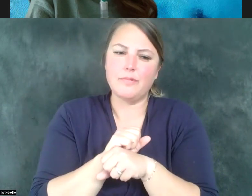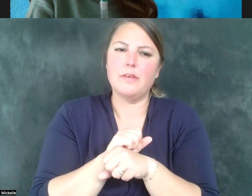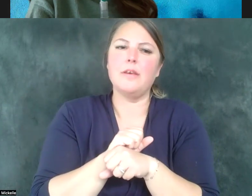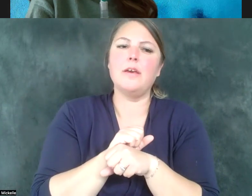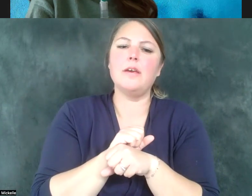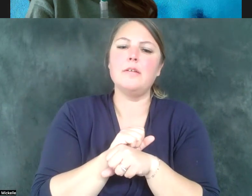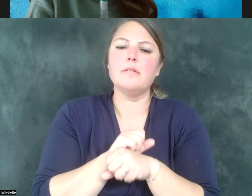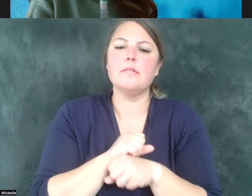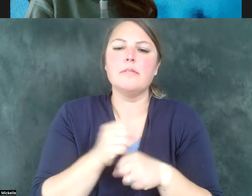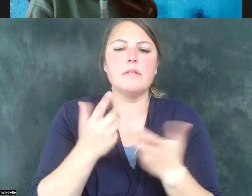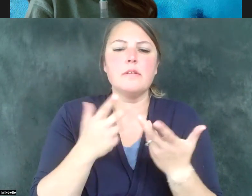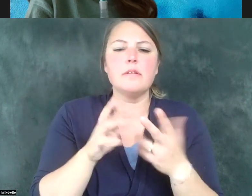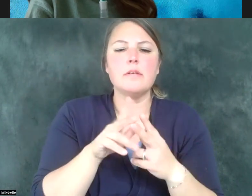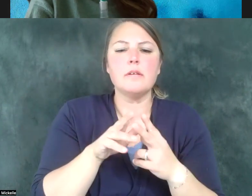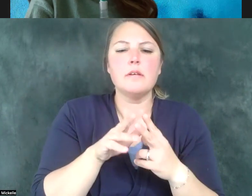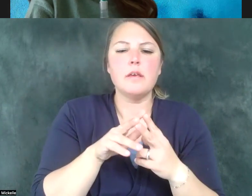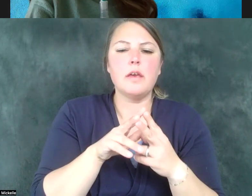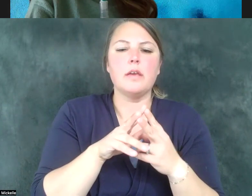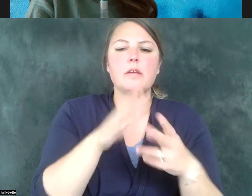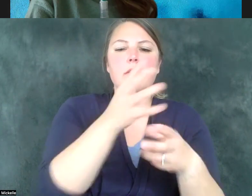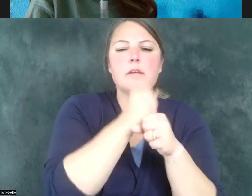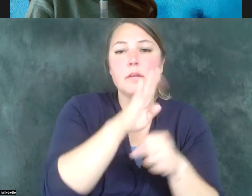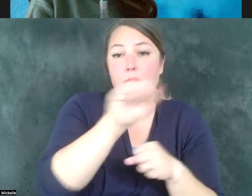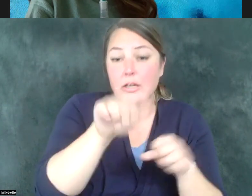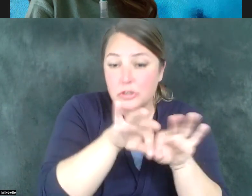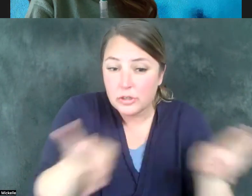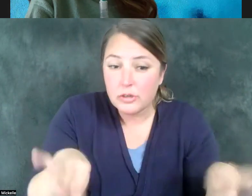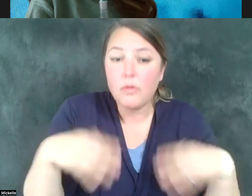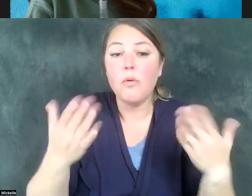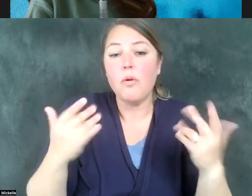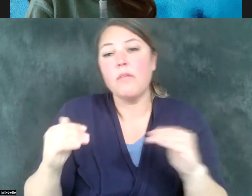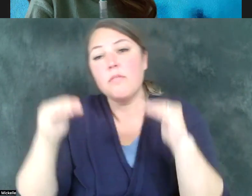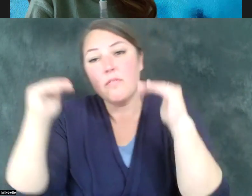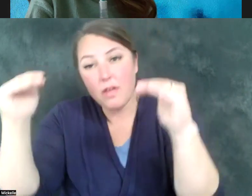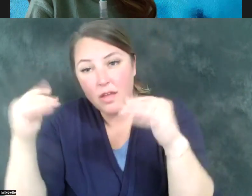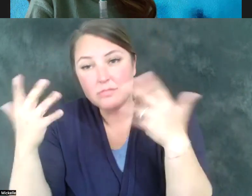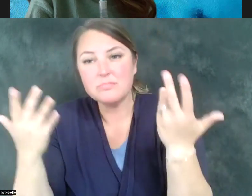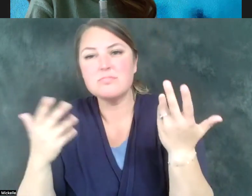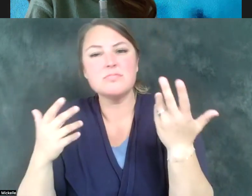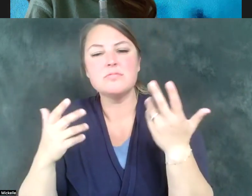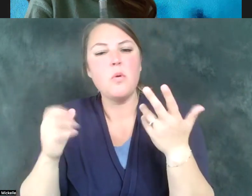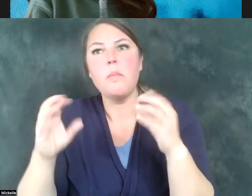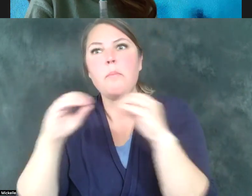advanced degree beyond that. So you've got better we've developed over